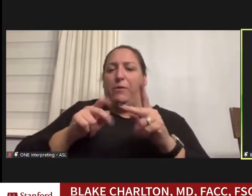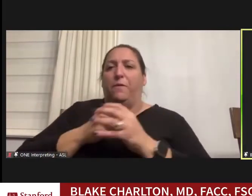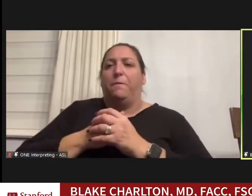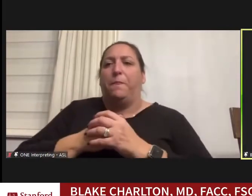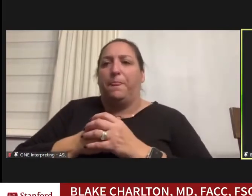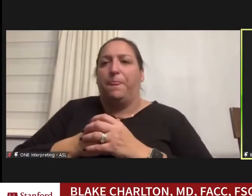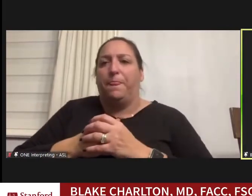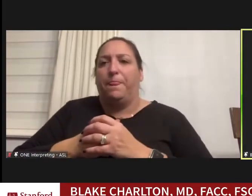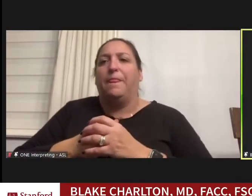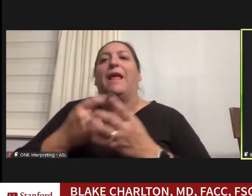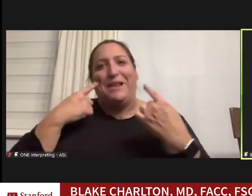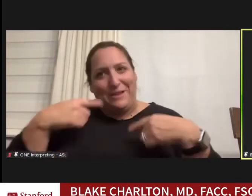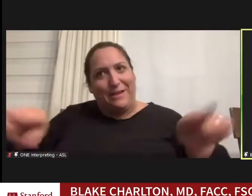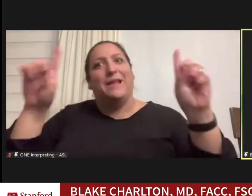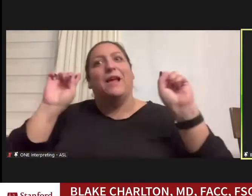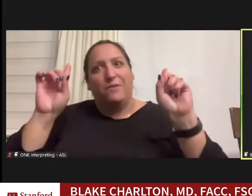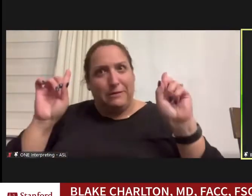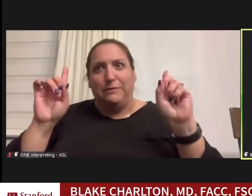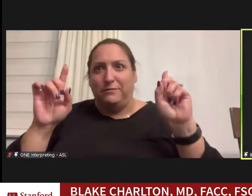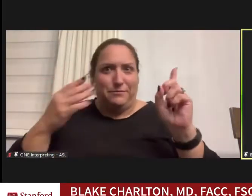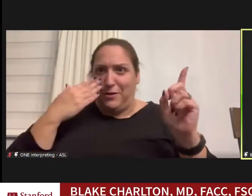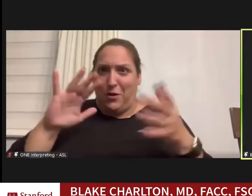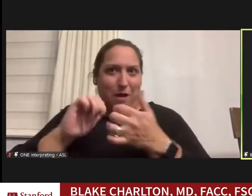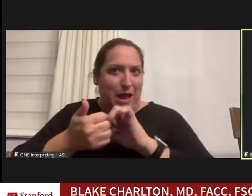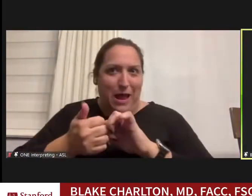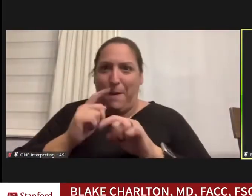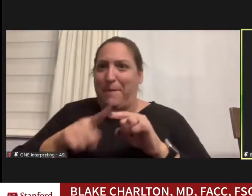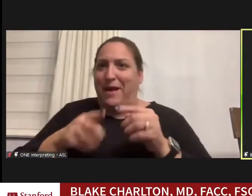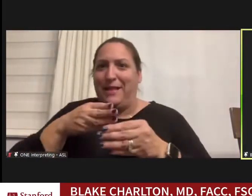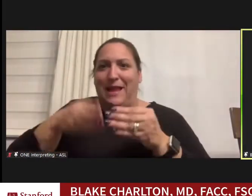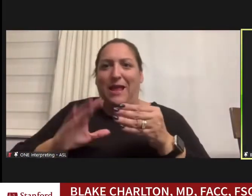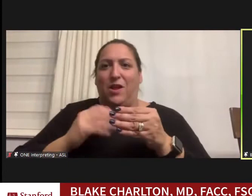successfully – I don't know how – but towards the end of our training I convinced her to marry me.